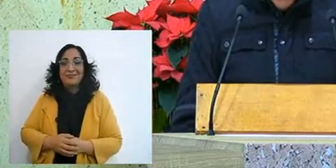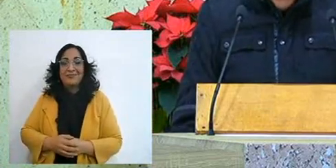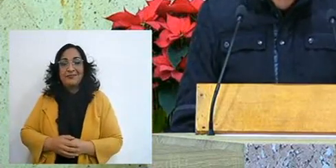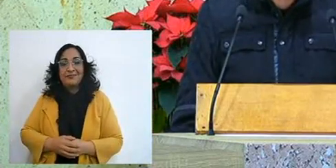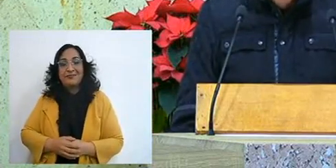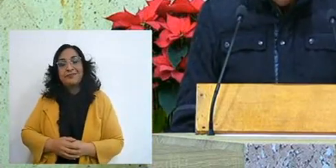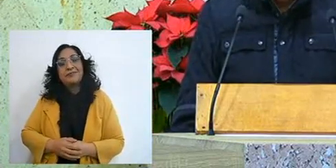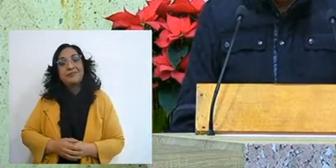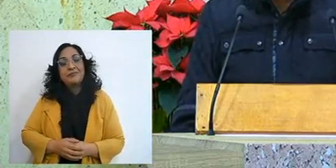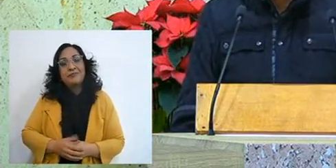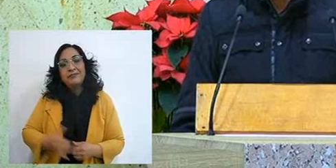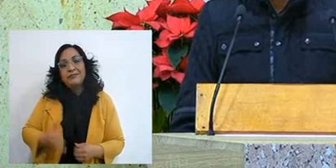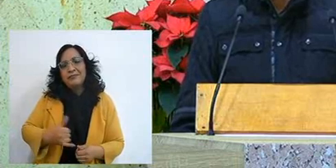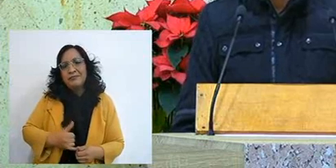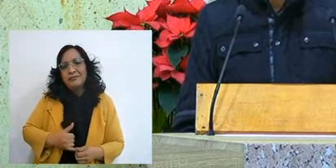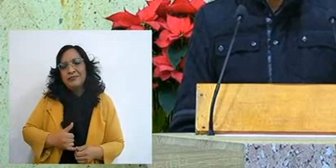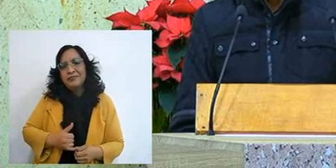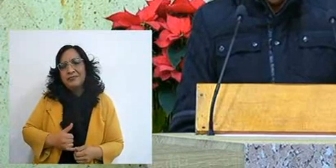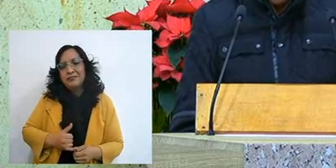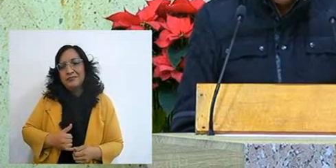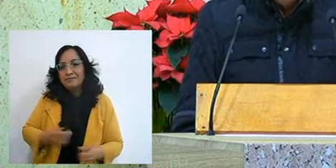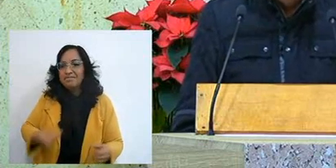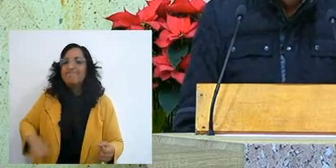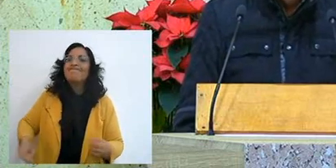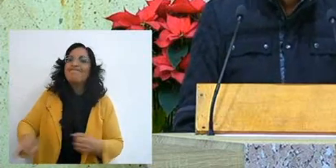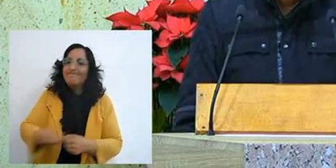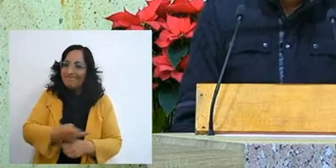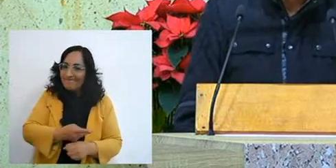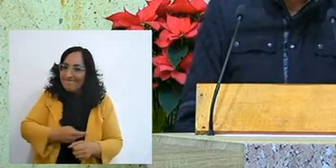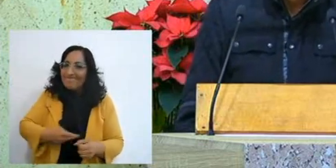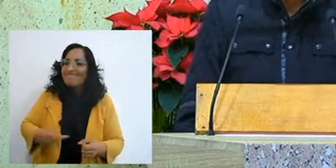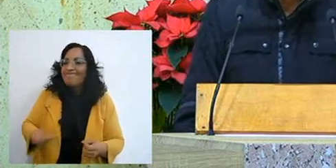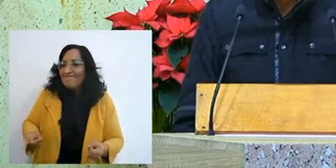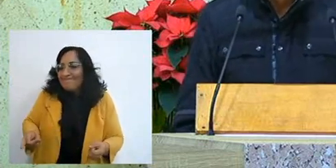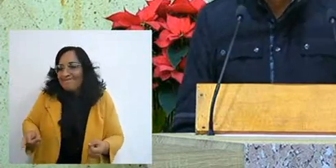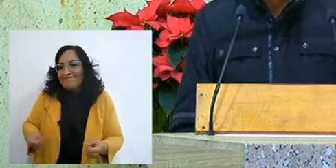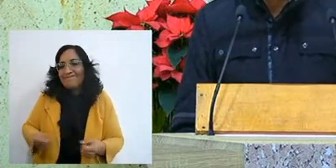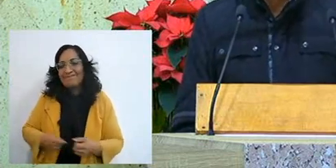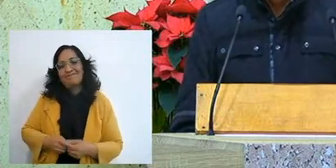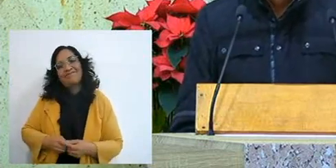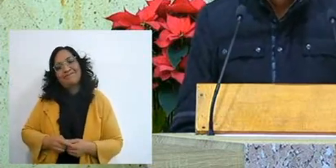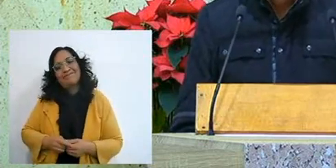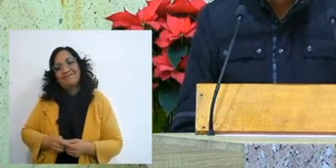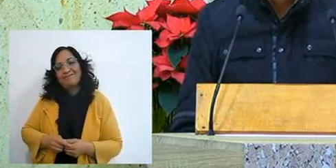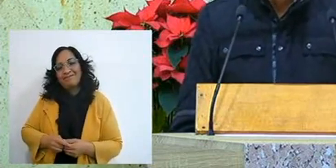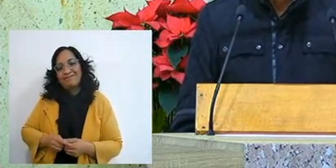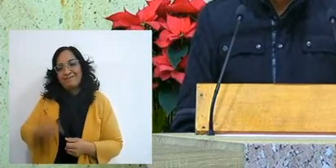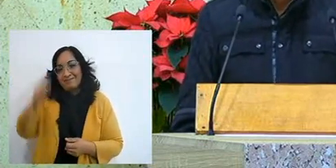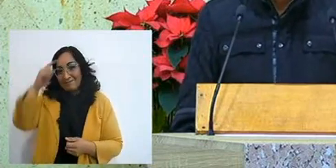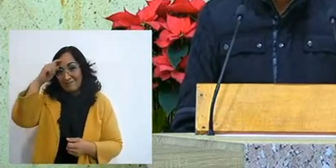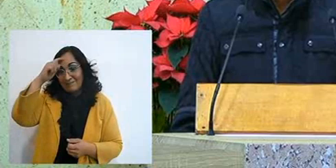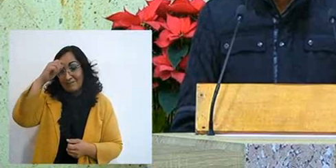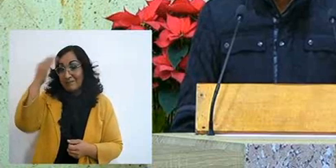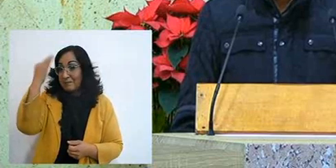and we are going to go through situations, sometimes we go through very complicated situations,